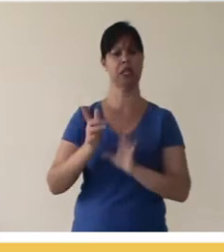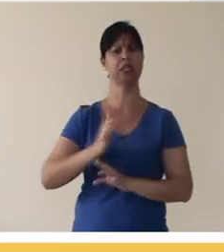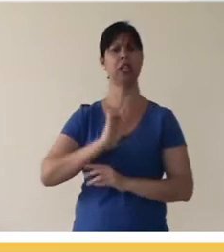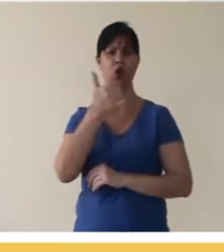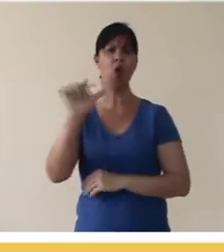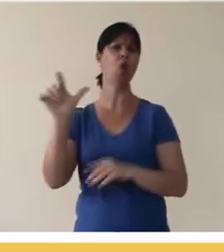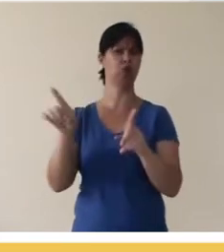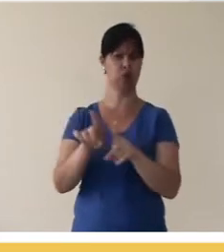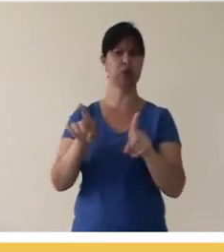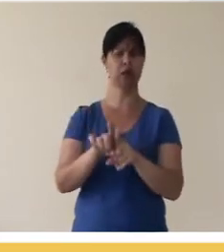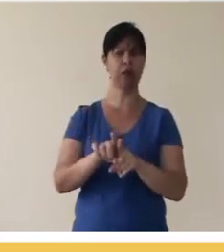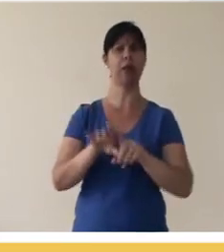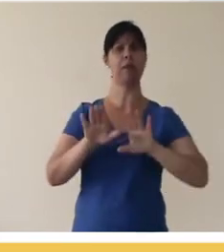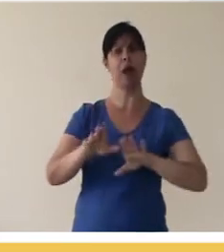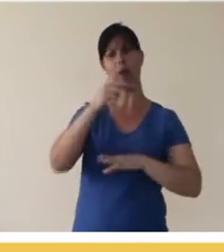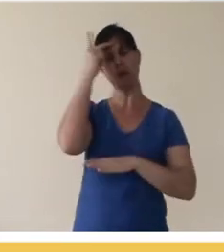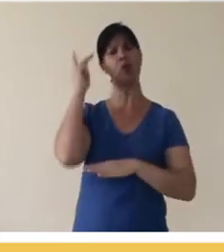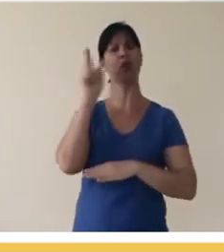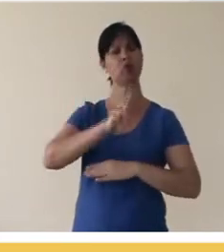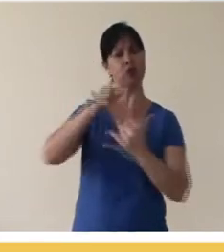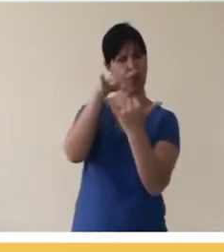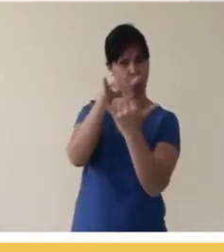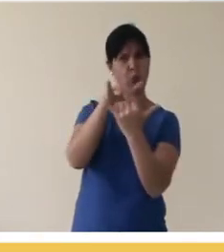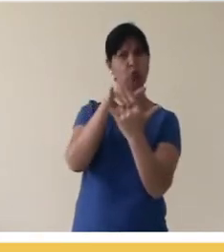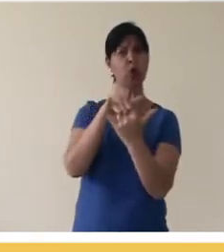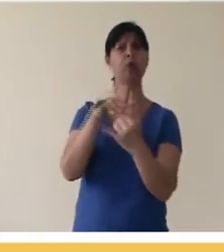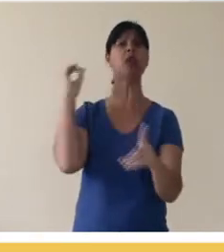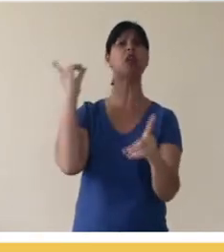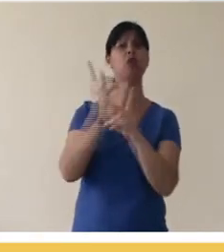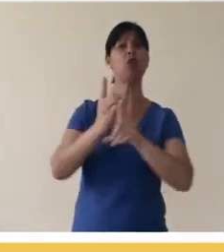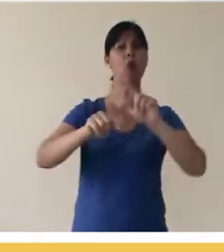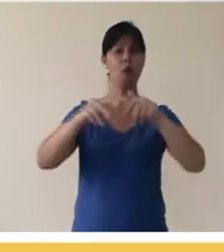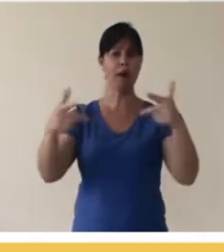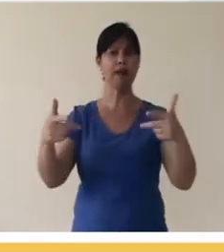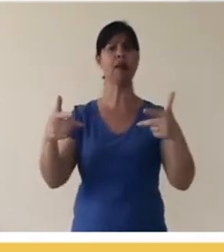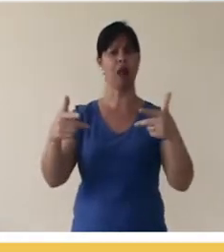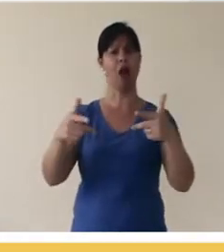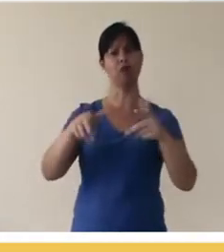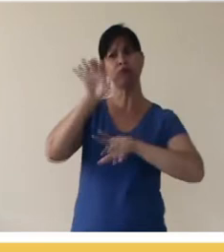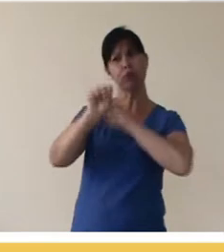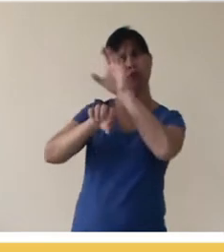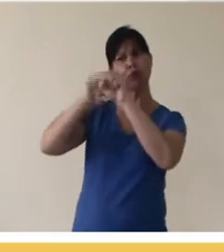but for a lot of people who use YouTube, you can not only find material through the filter and